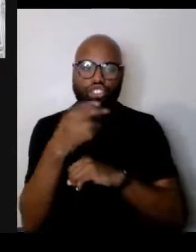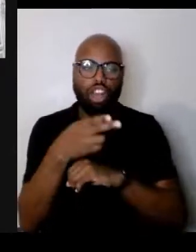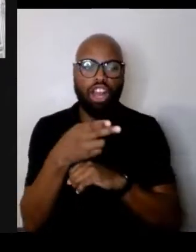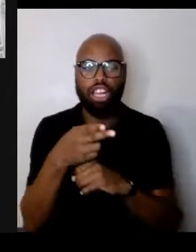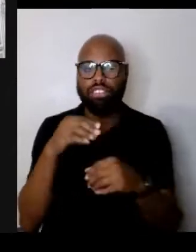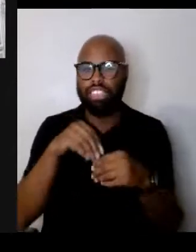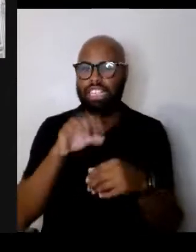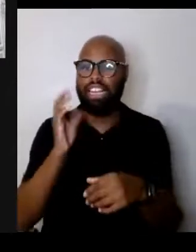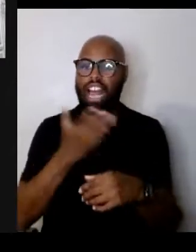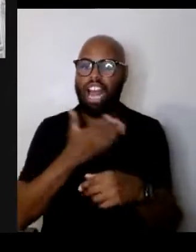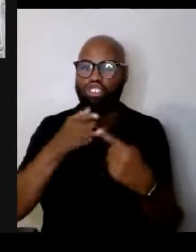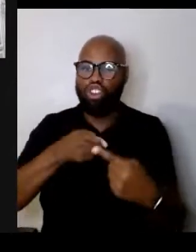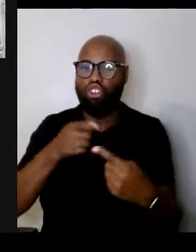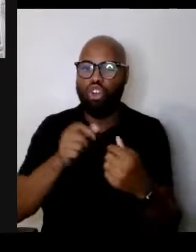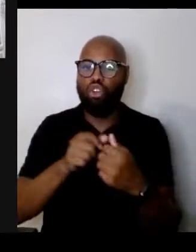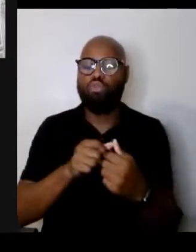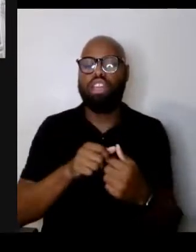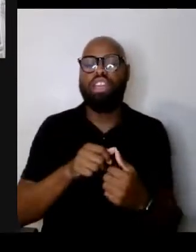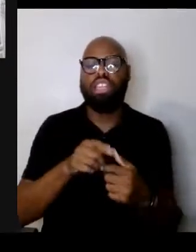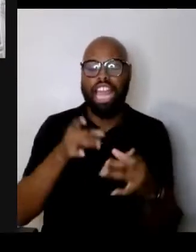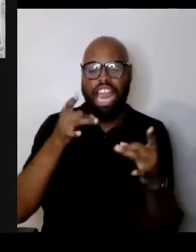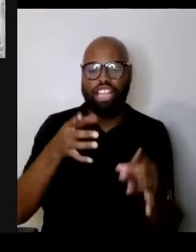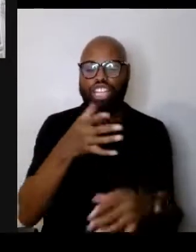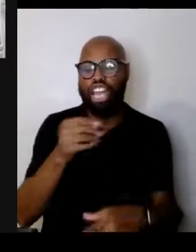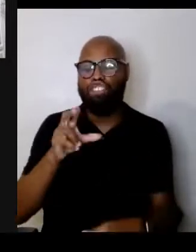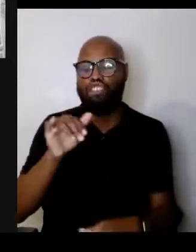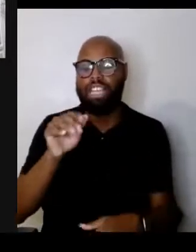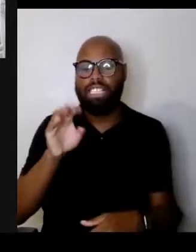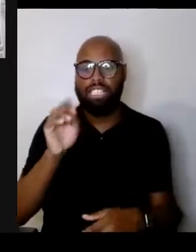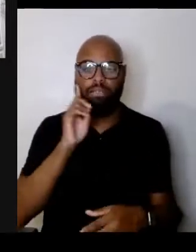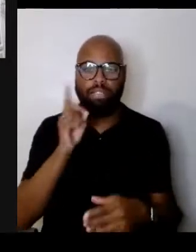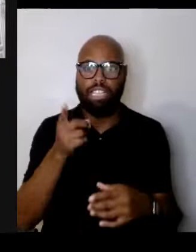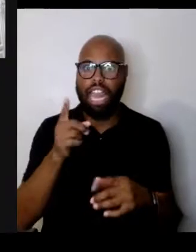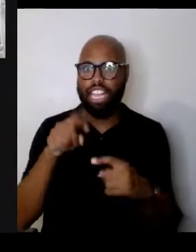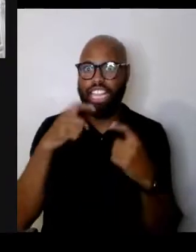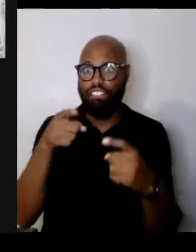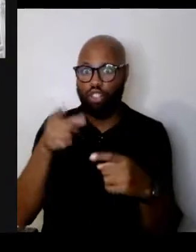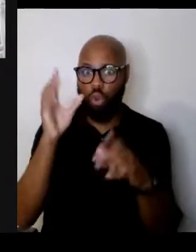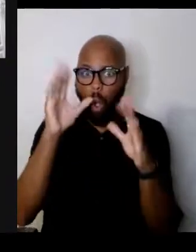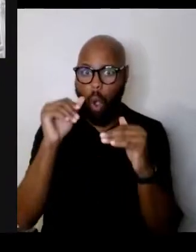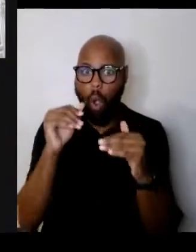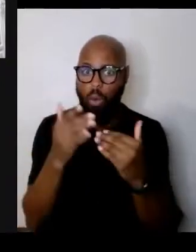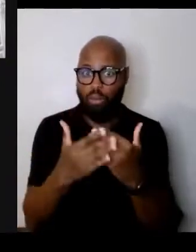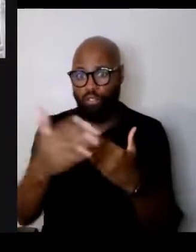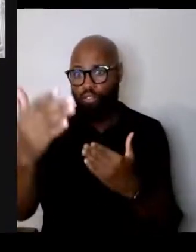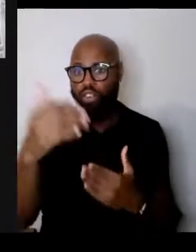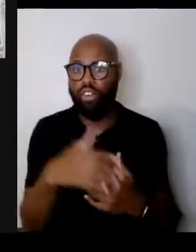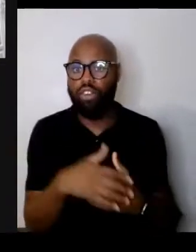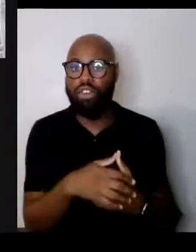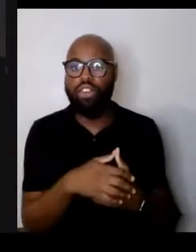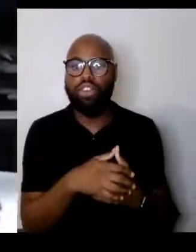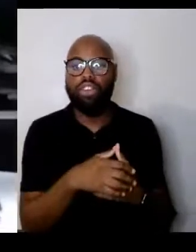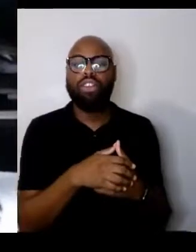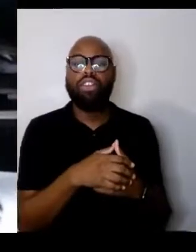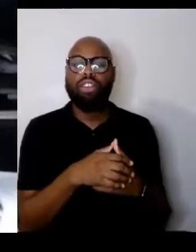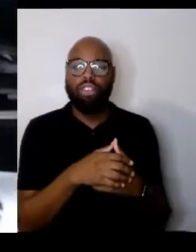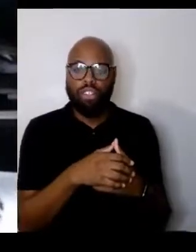that give you hope as we go forward. Yeah, no I do think that,